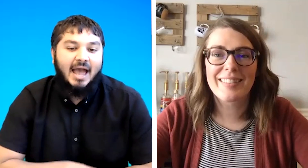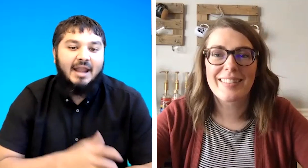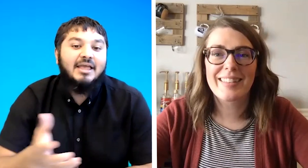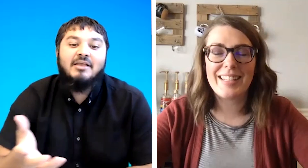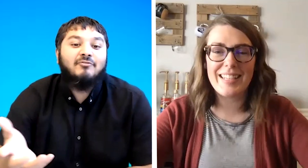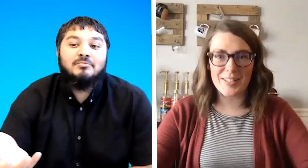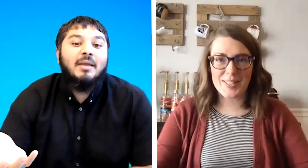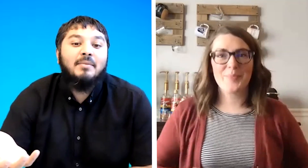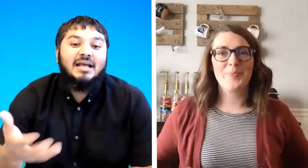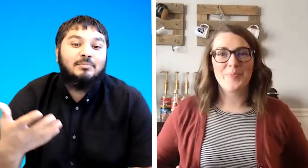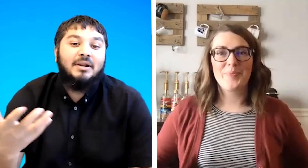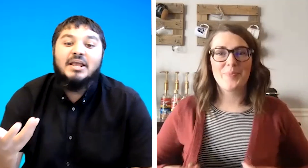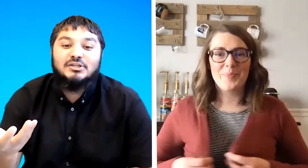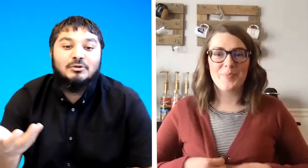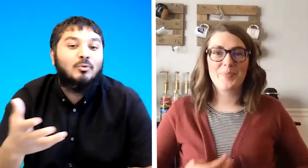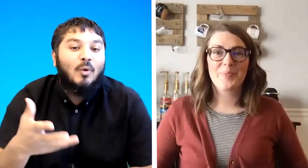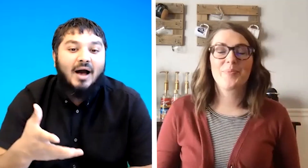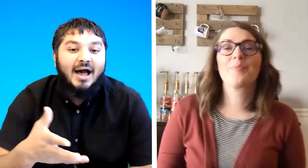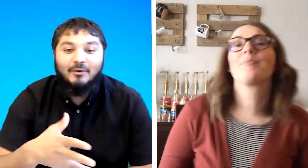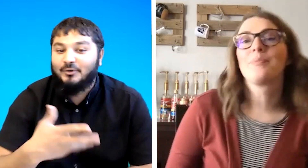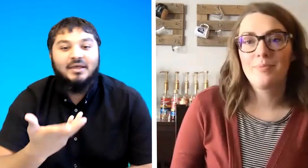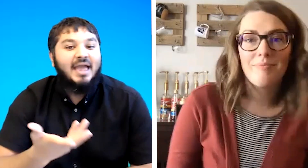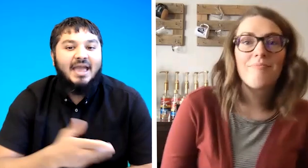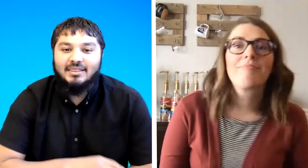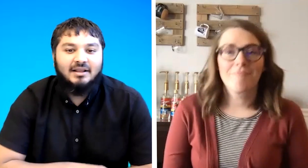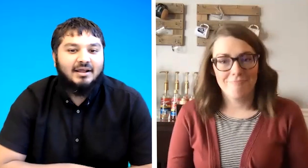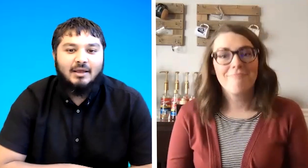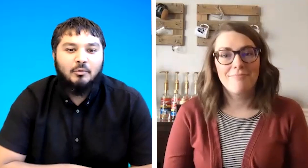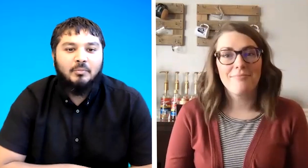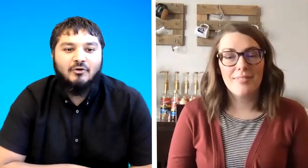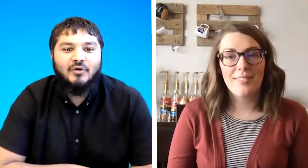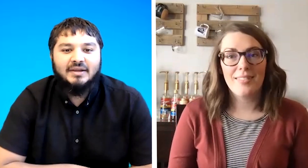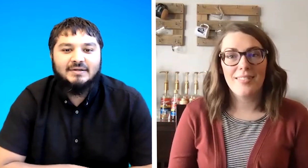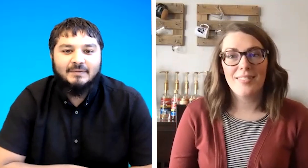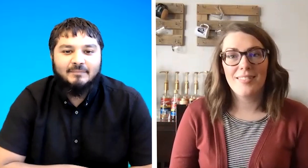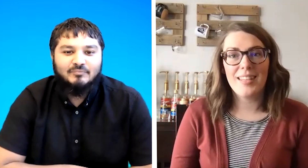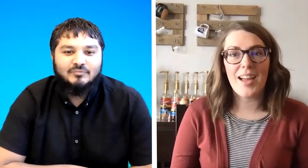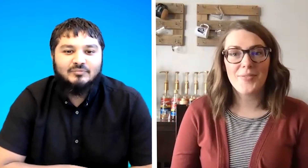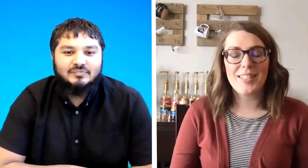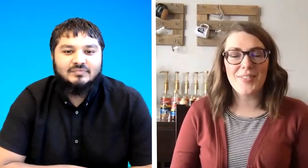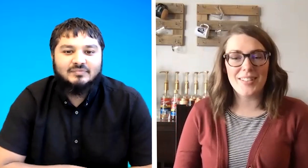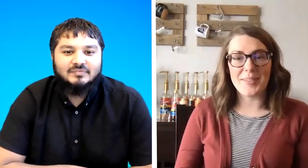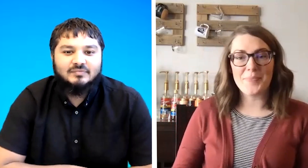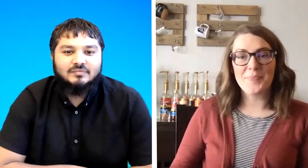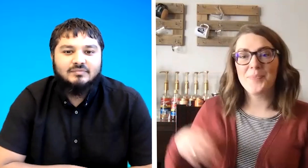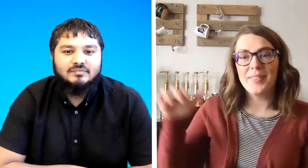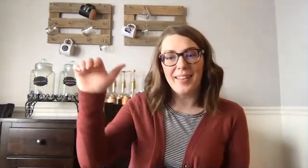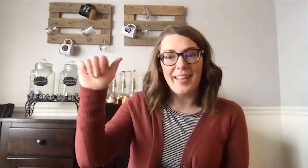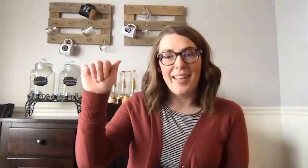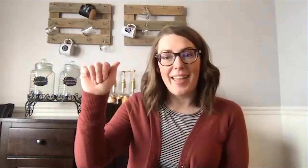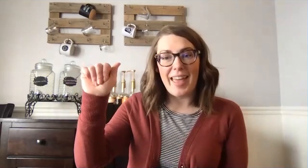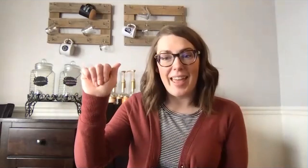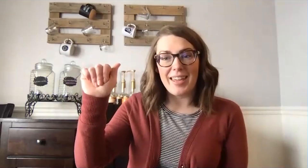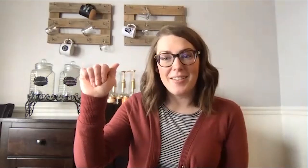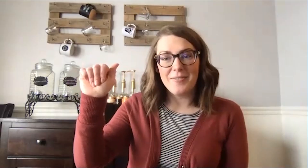and if there may be explanation why or anything like that would be great yeah definitely a